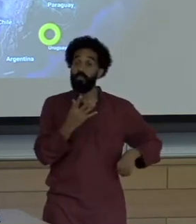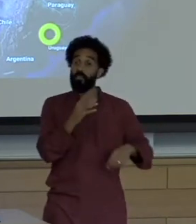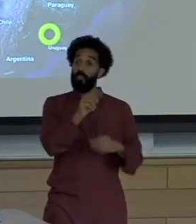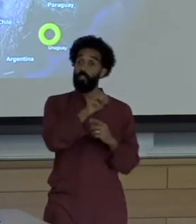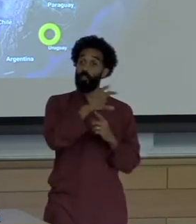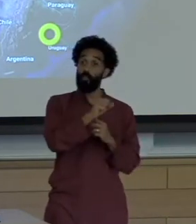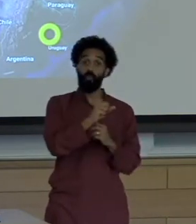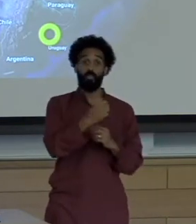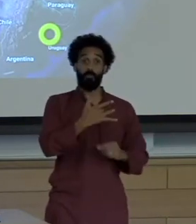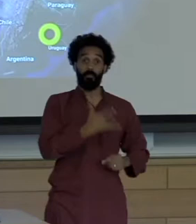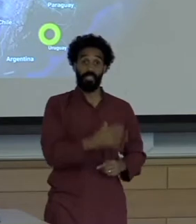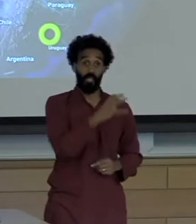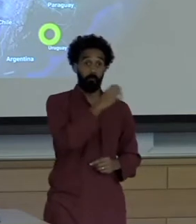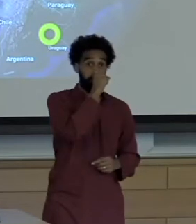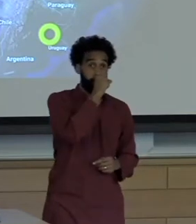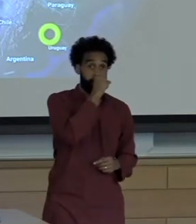Remain out of sight and out of mind.